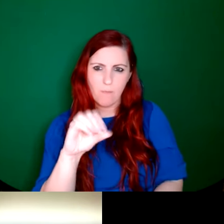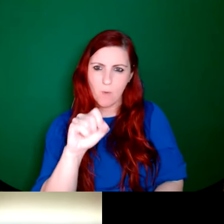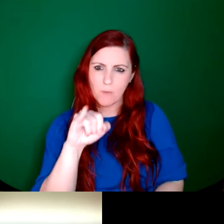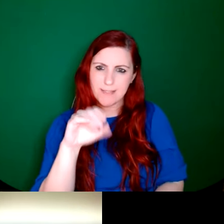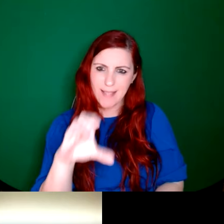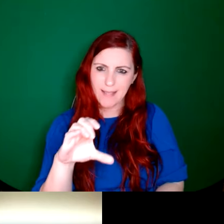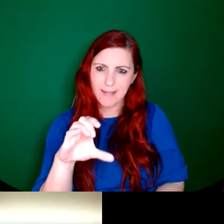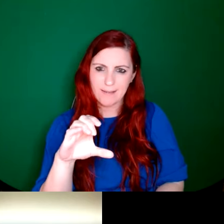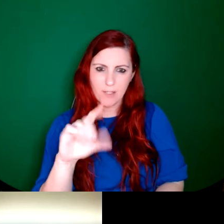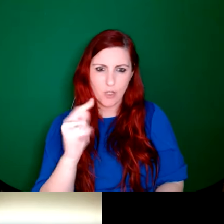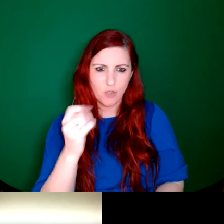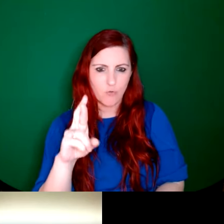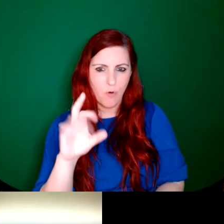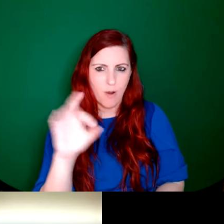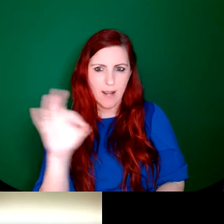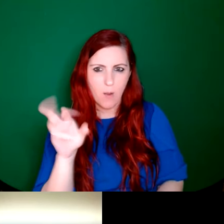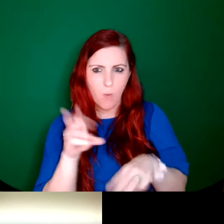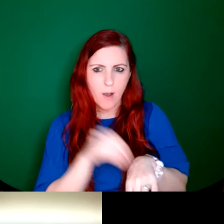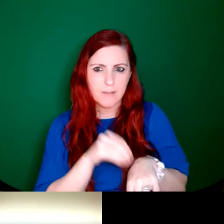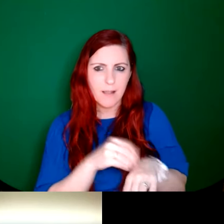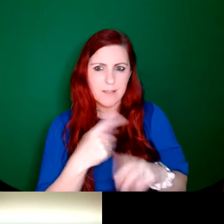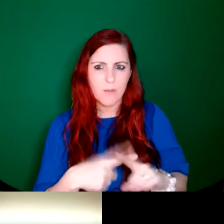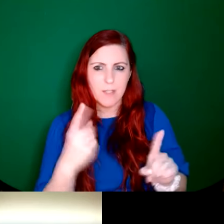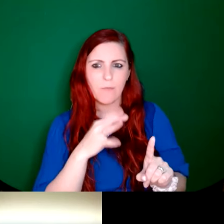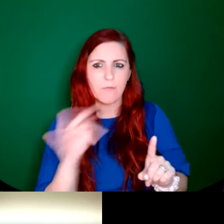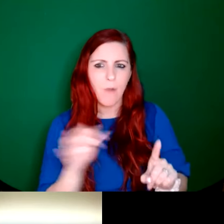worked on. And it's different from the kind of small tesserae kind of ones that